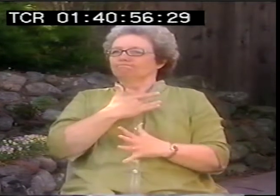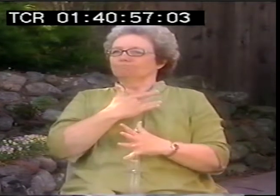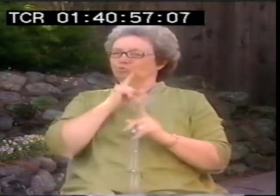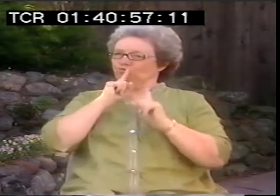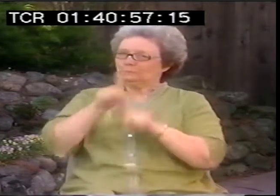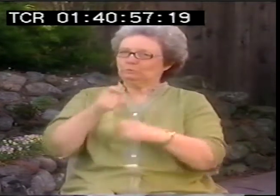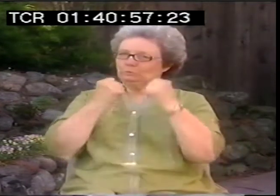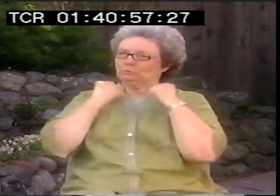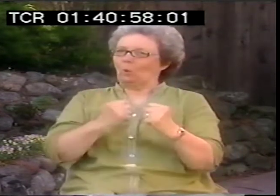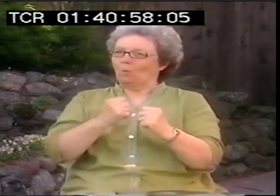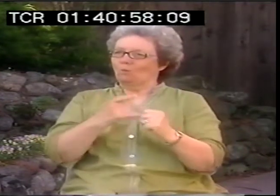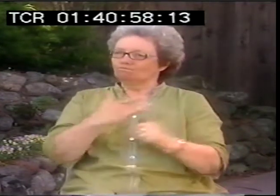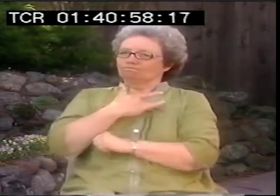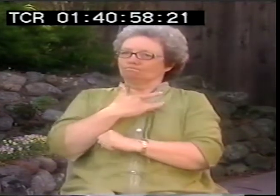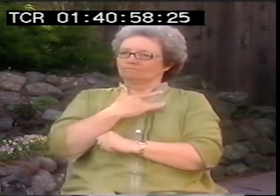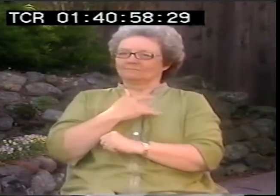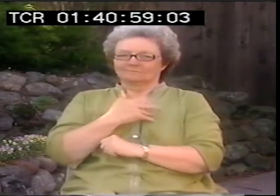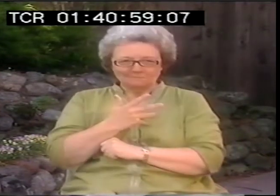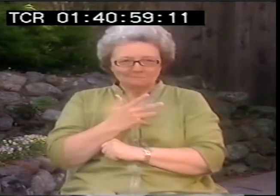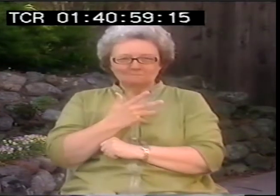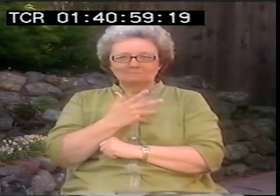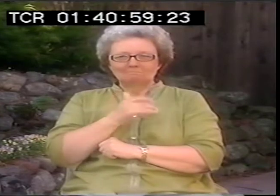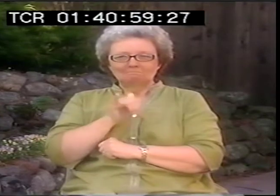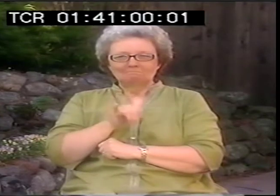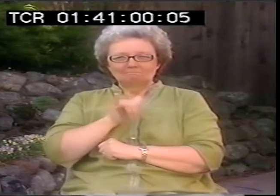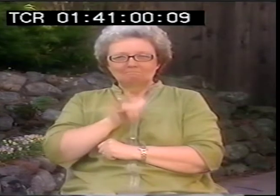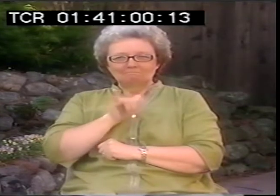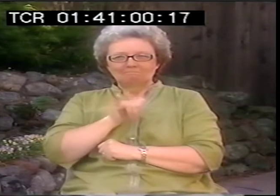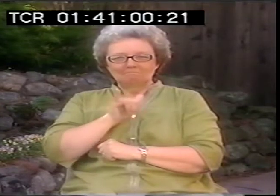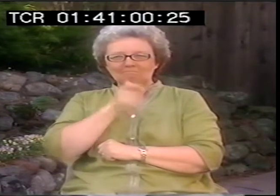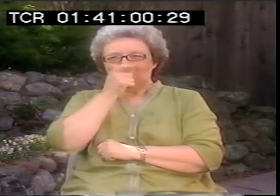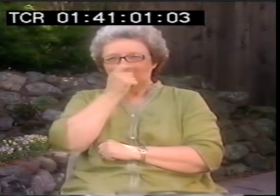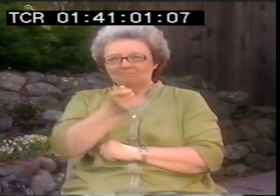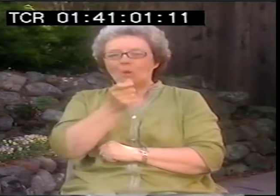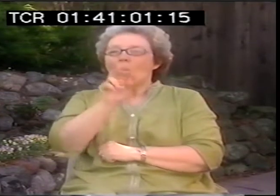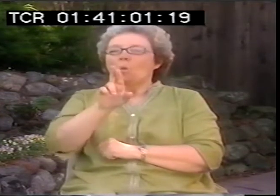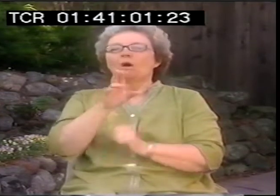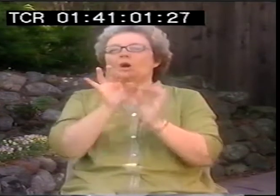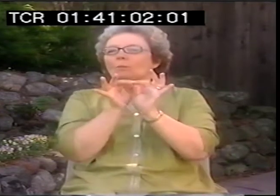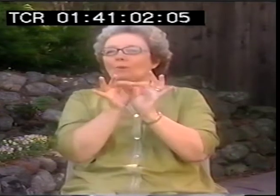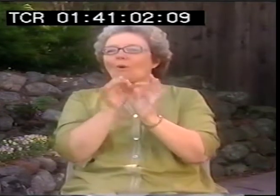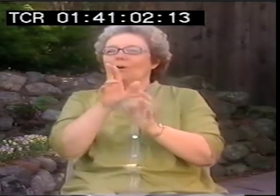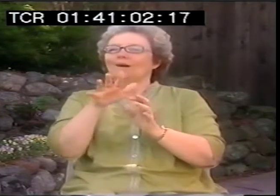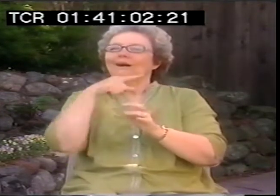response from people, which I think is interesting. Or if you have an interpreter or a person